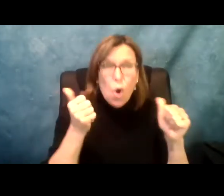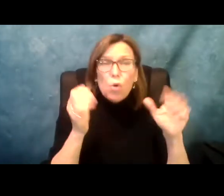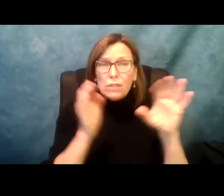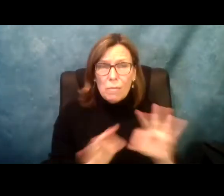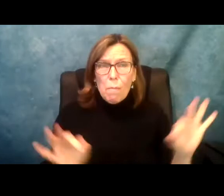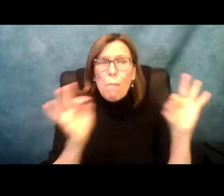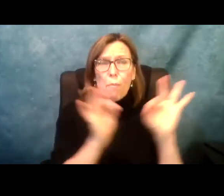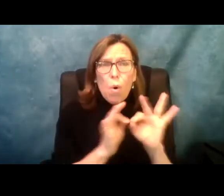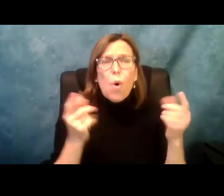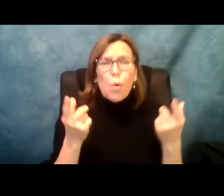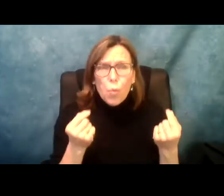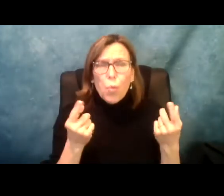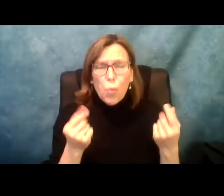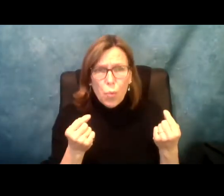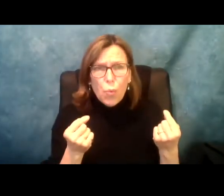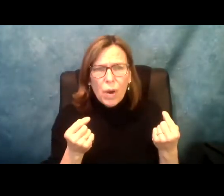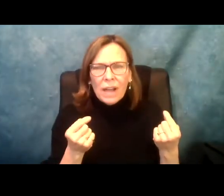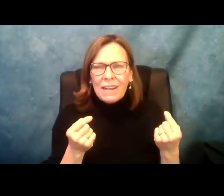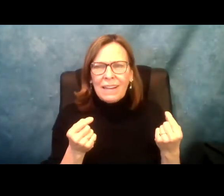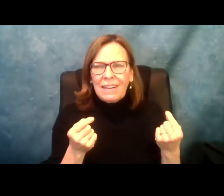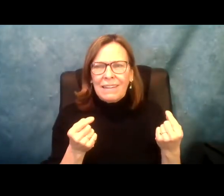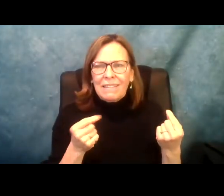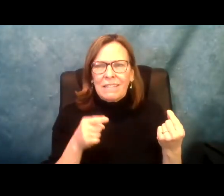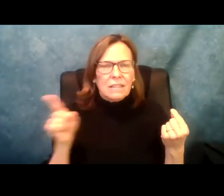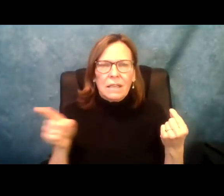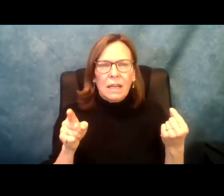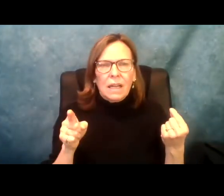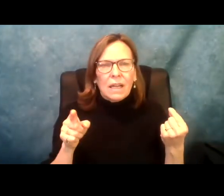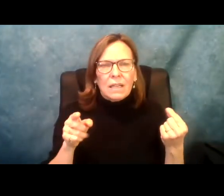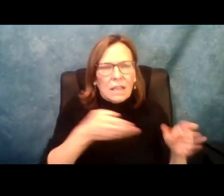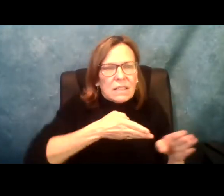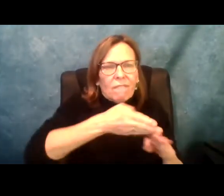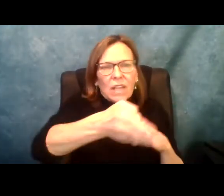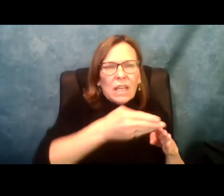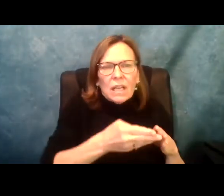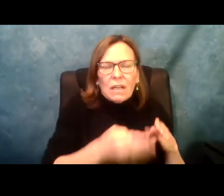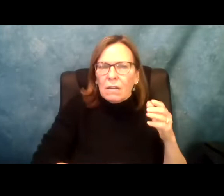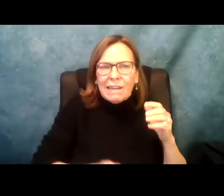And first and foremost, I think that the most important